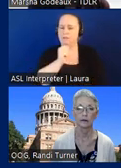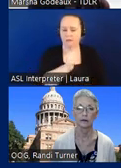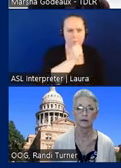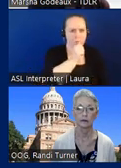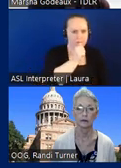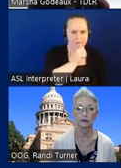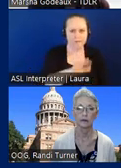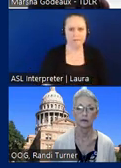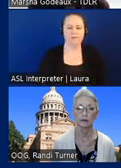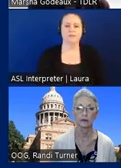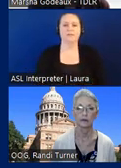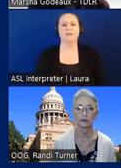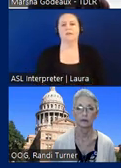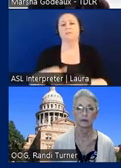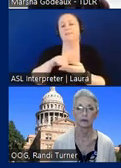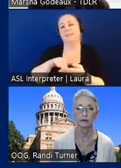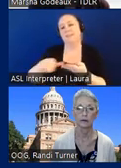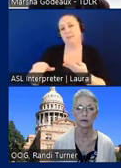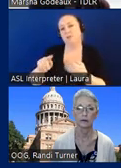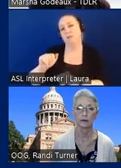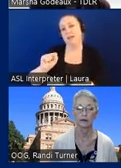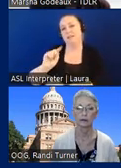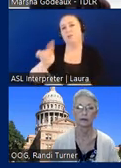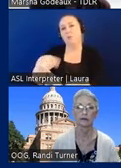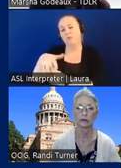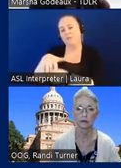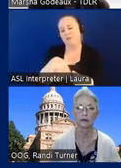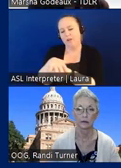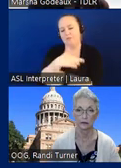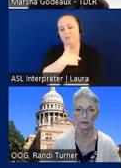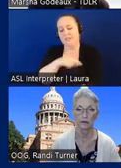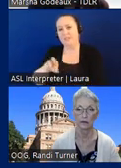and it the exemption and TAS is only for areas of religious rituals. So a gymnasium would not